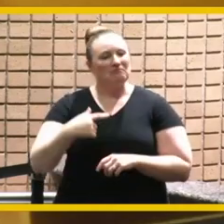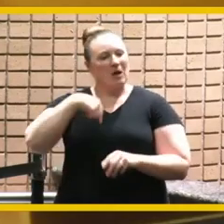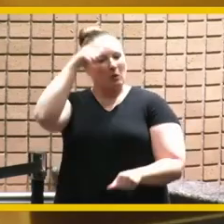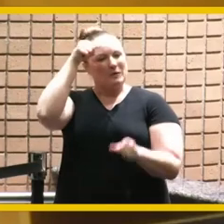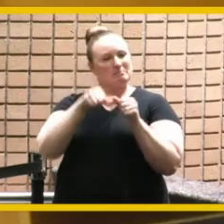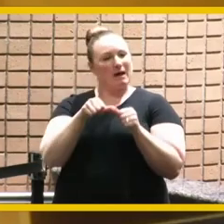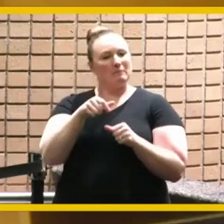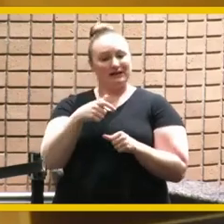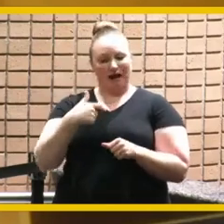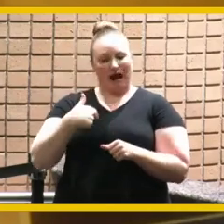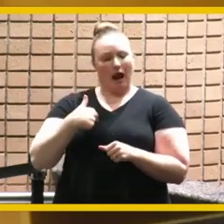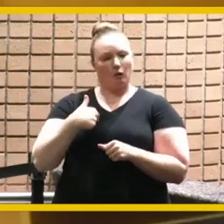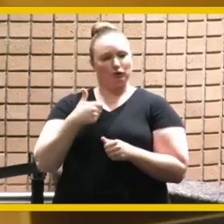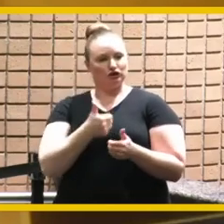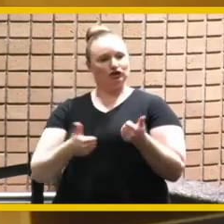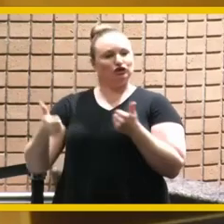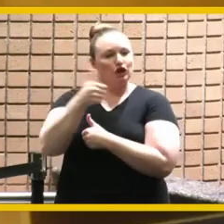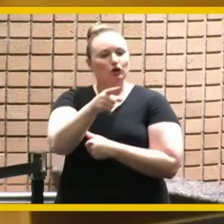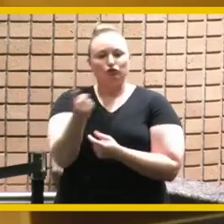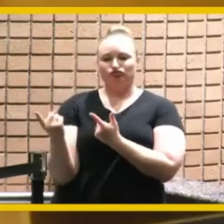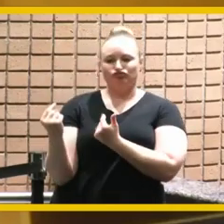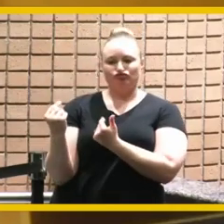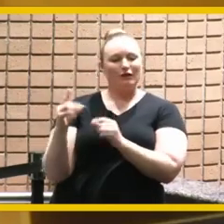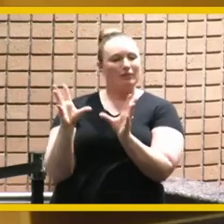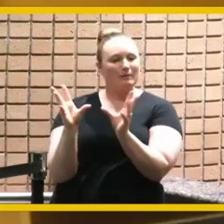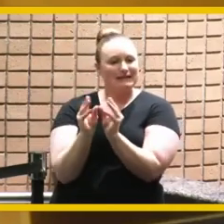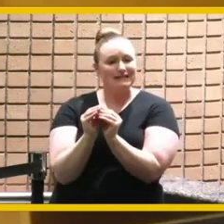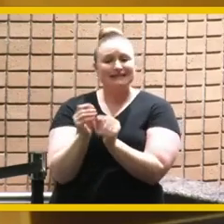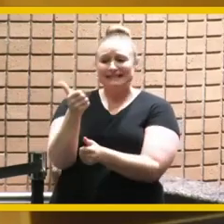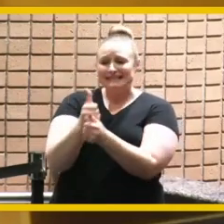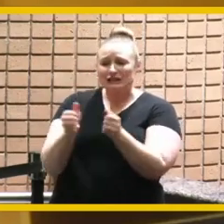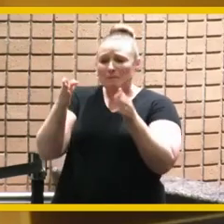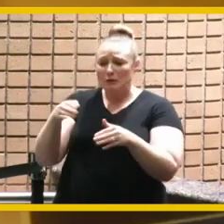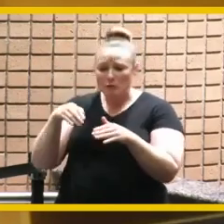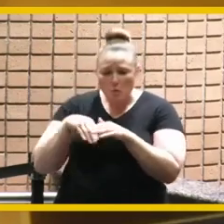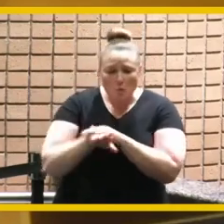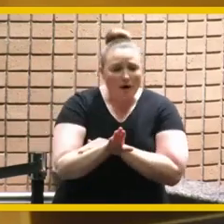come to all the meetings and each person who walked in the room you would walk up to them